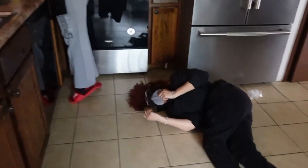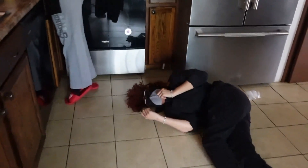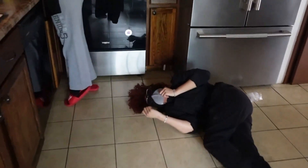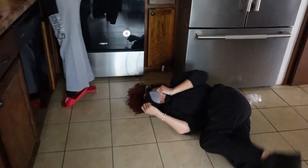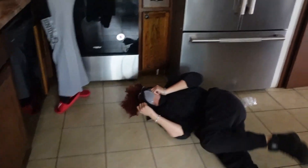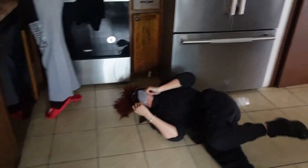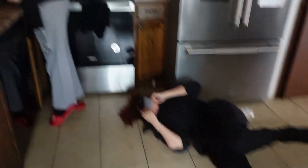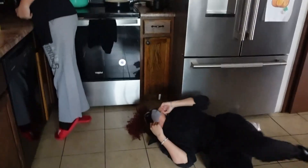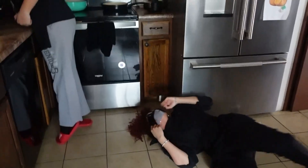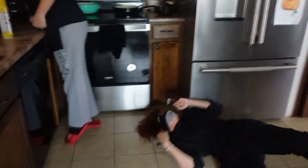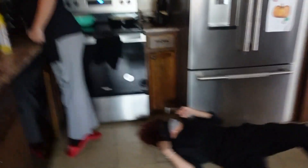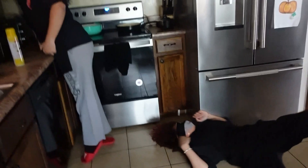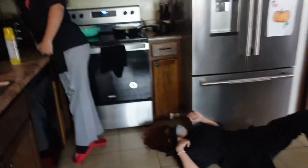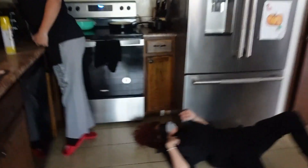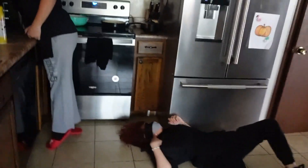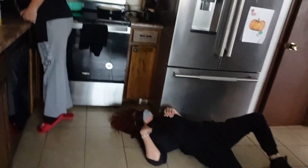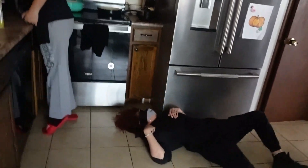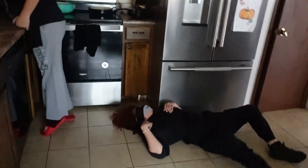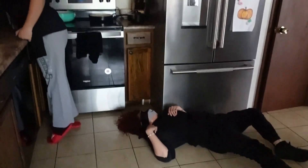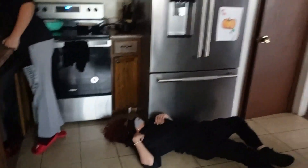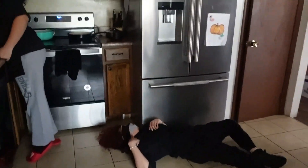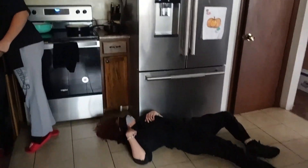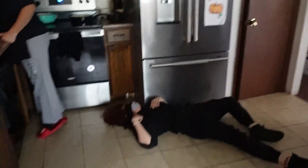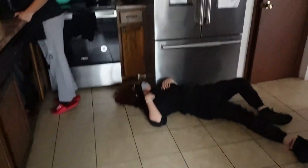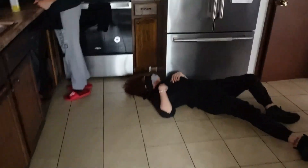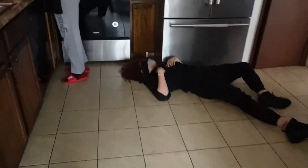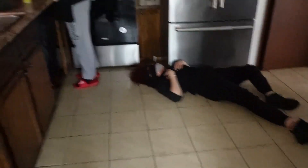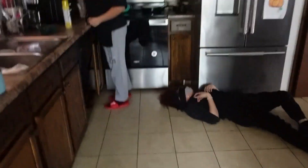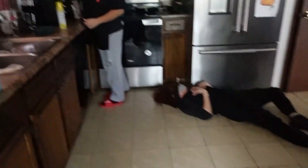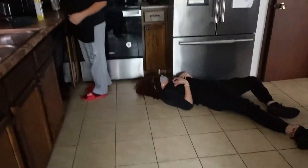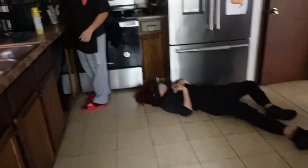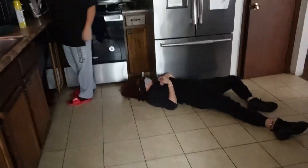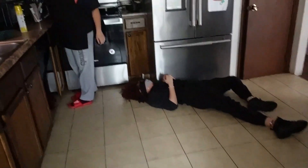I hope she's okay guys I can't hear her but